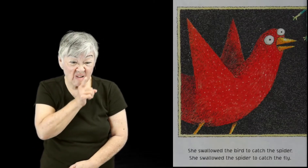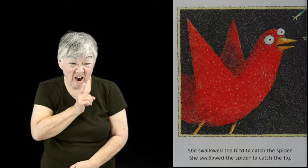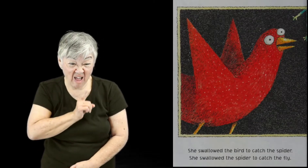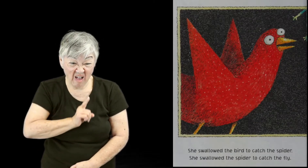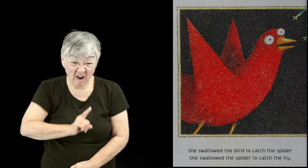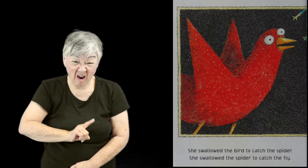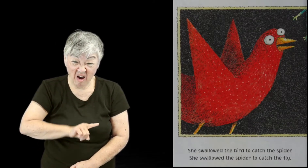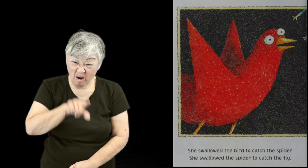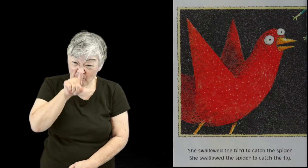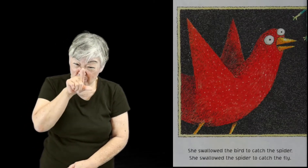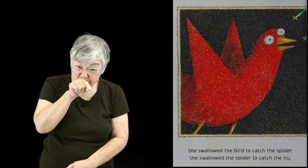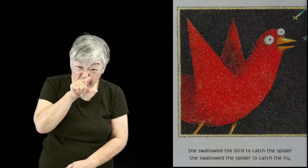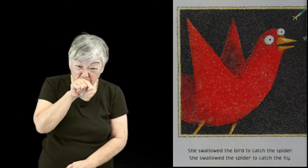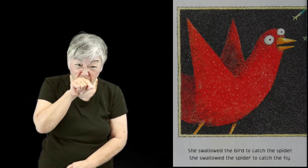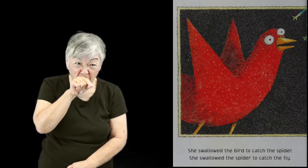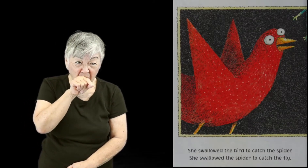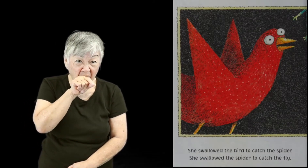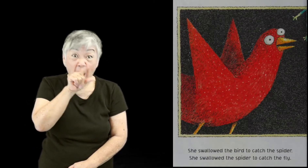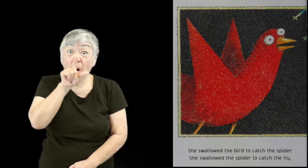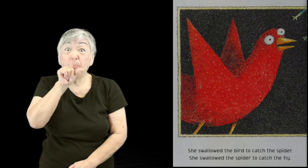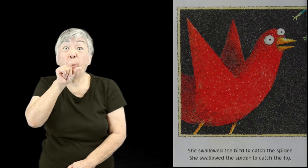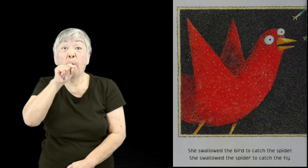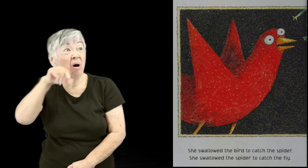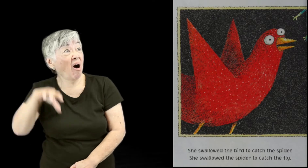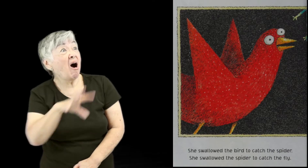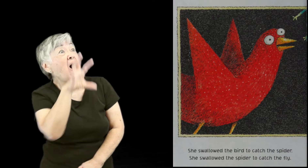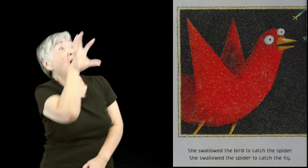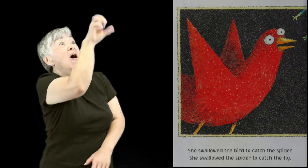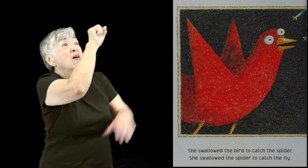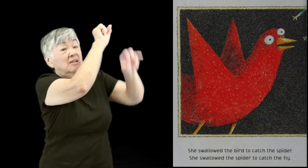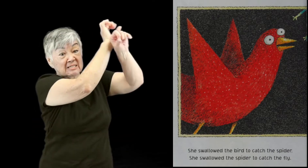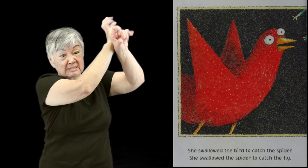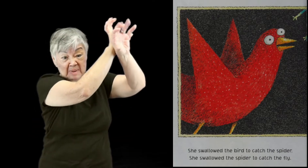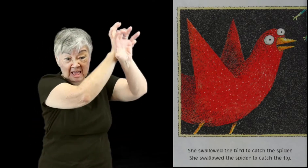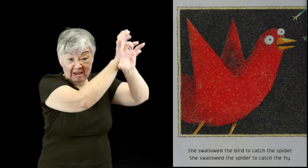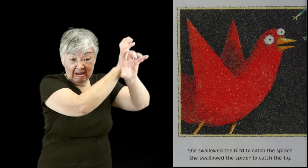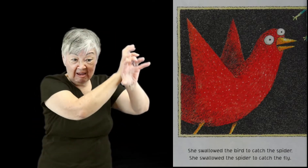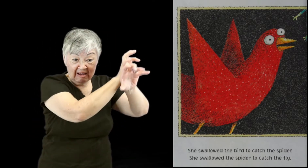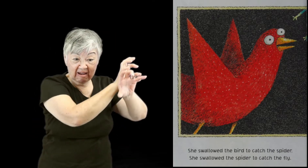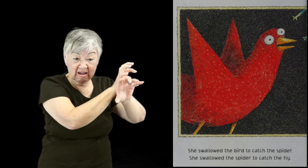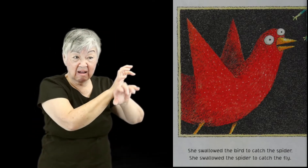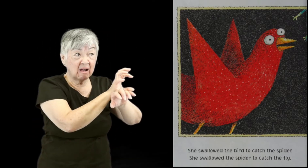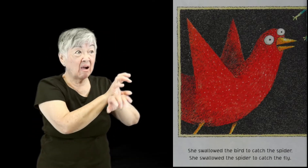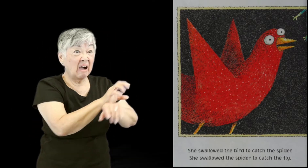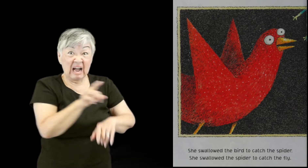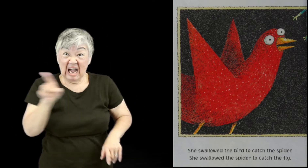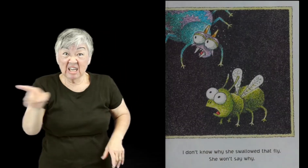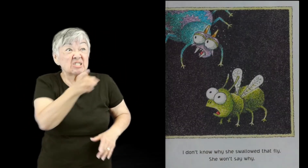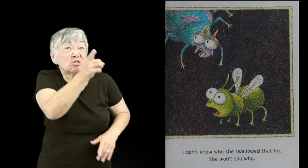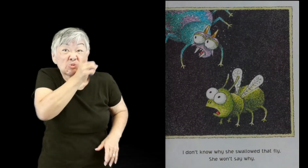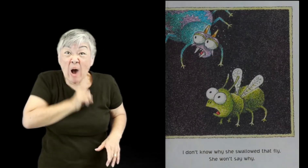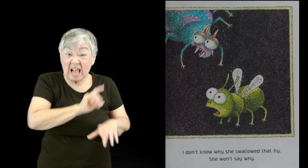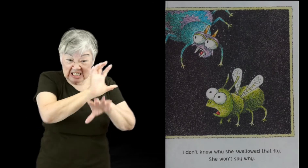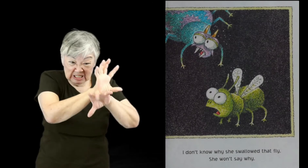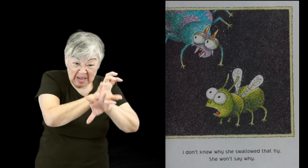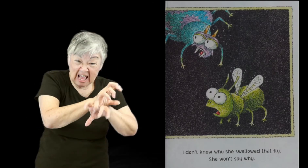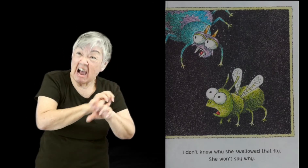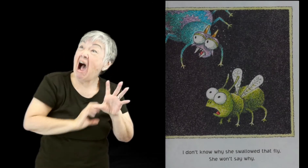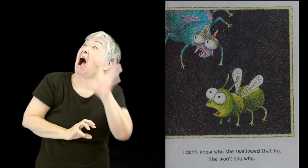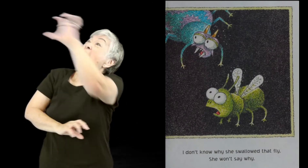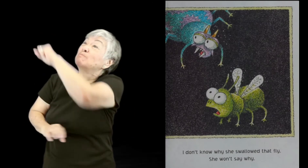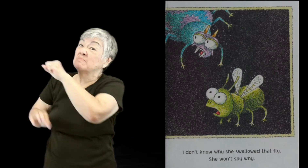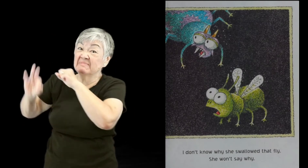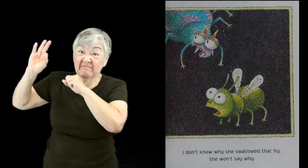She swallowed the bird to catch the spider. She swallowed the spider to catch the fly.